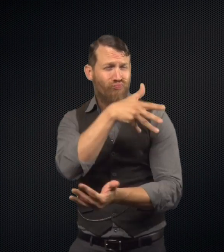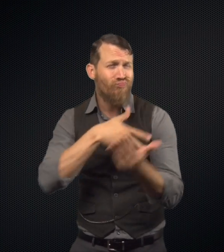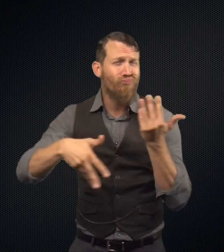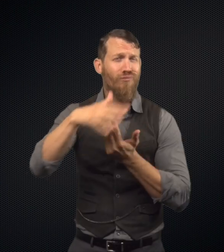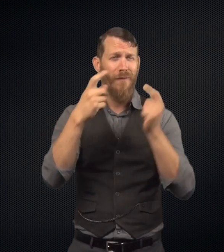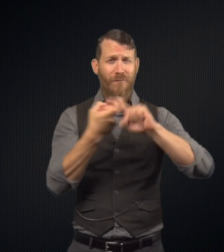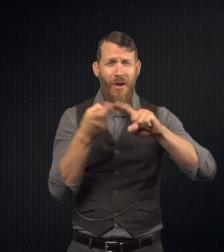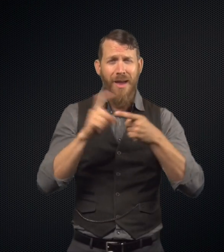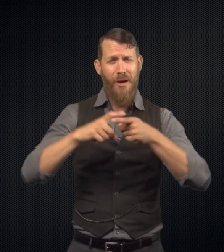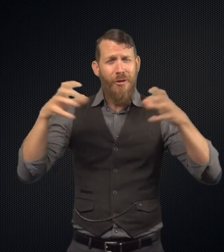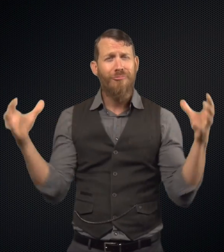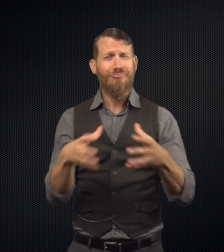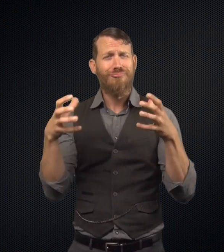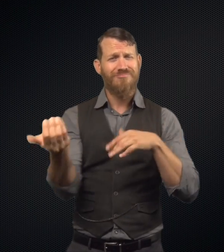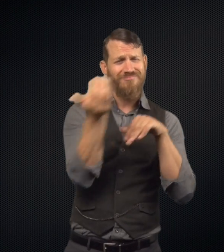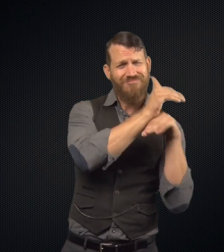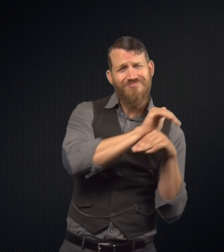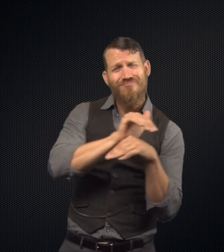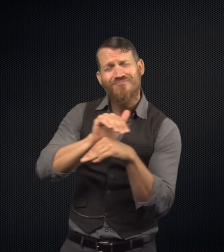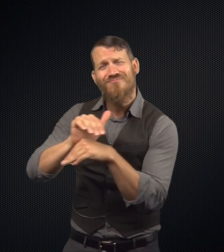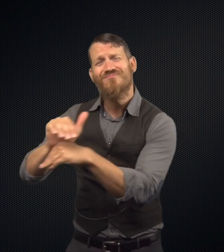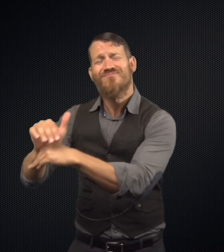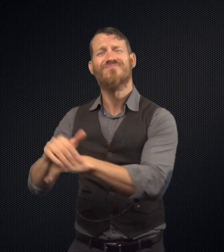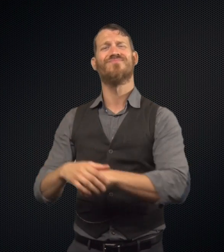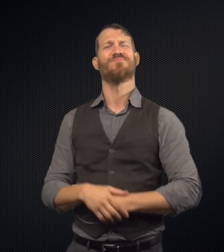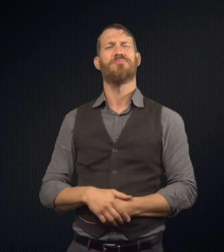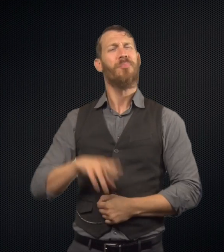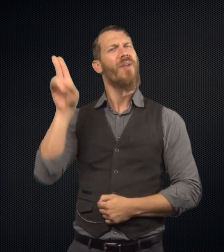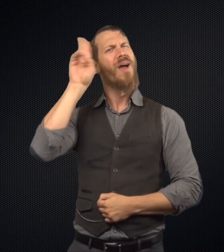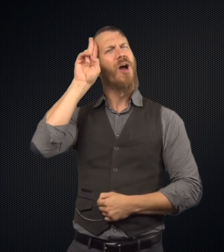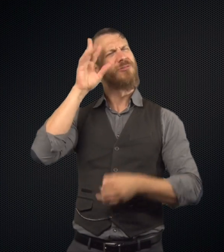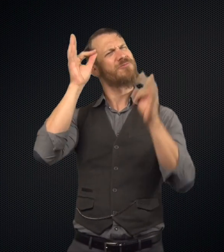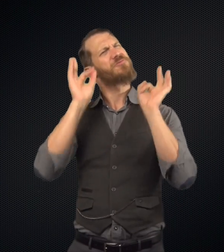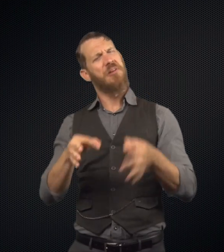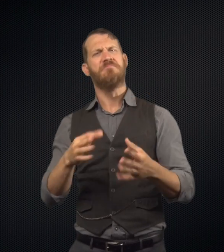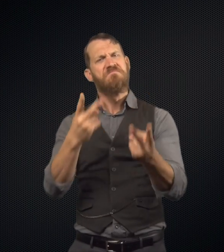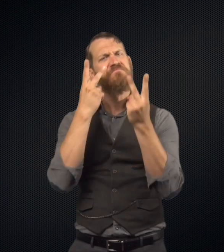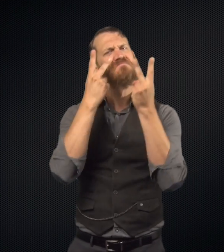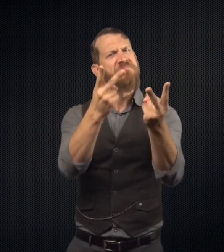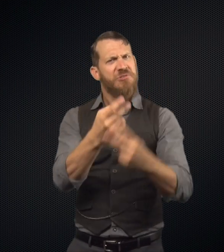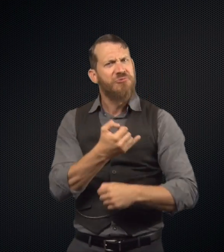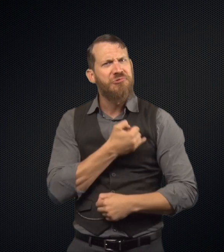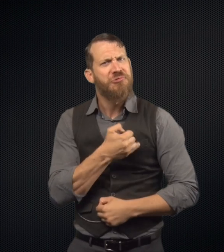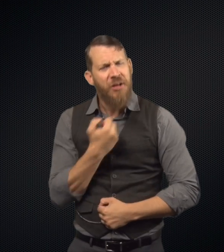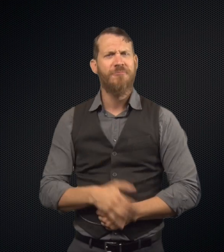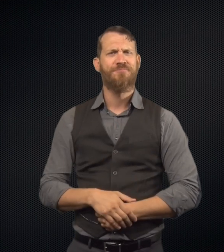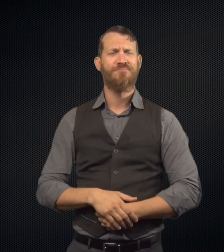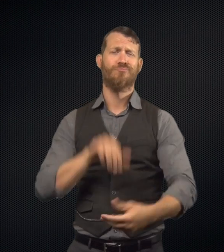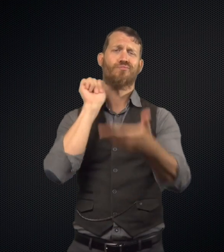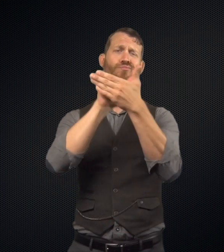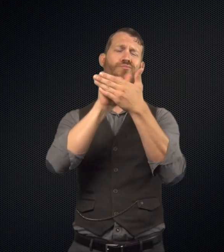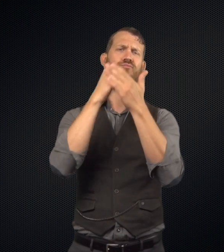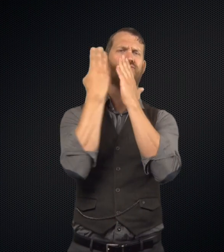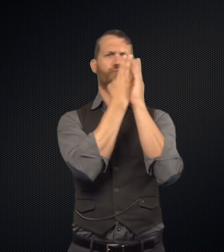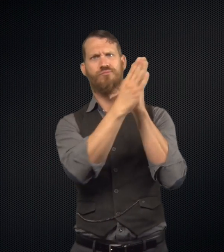Now Dr. Jekyll's life is good. He's hanging out with friends. He's going out at night. Mr. Utterson decides to visit Dr. Jekyll.